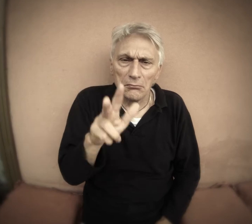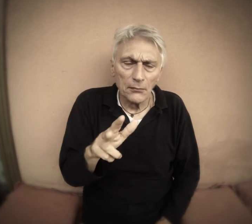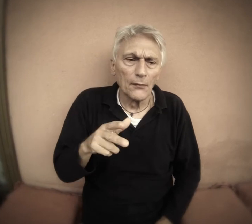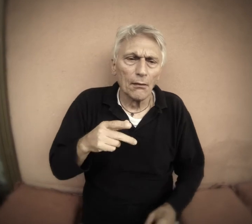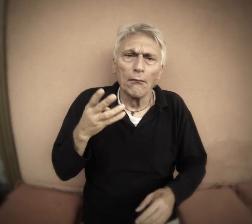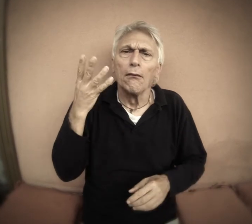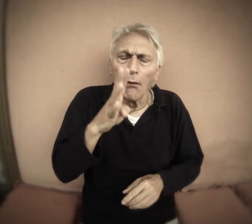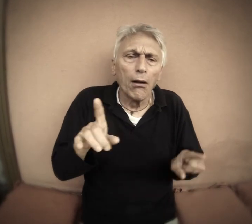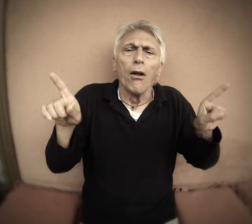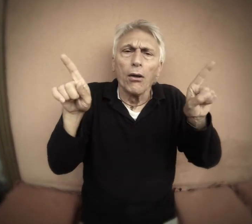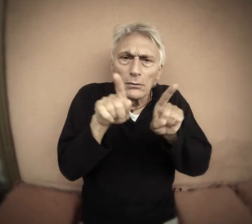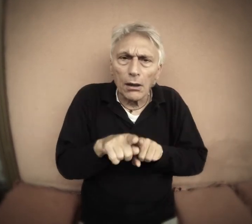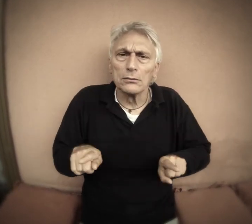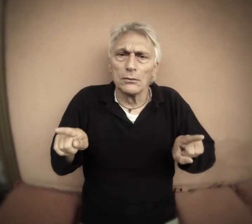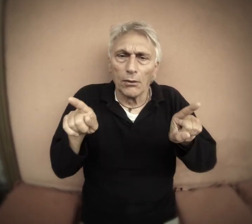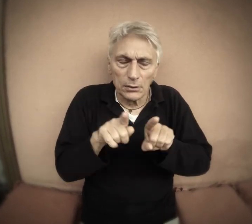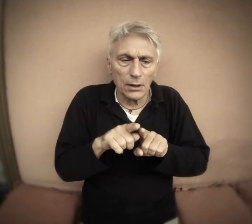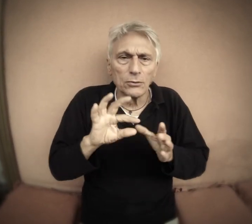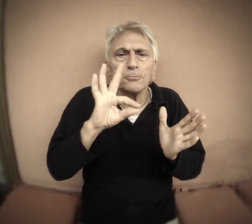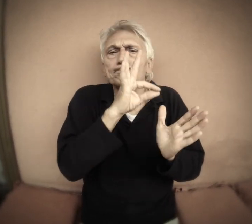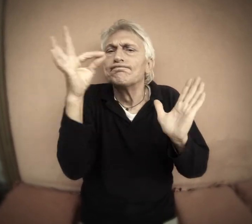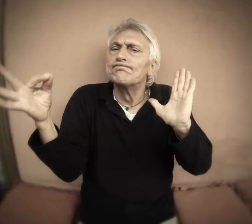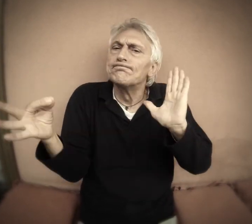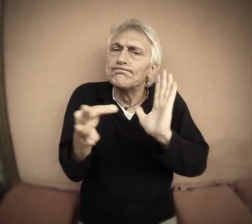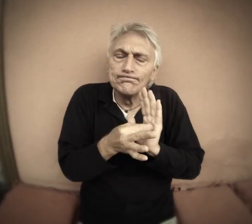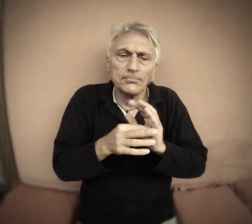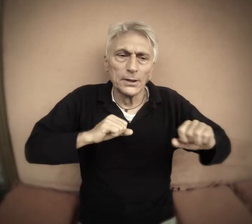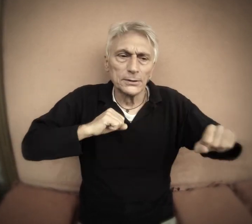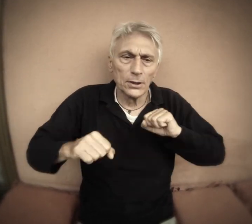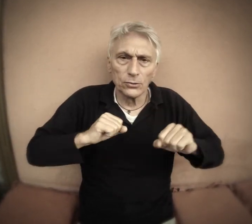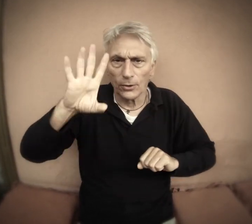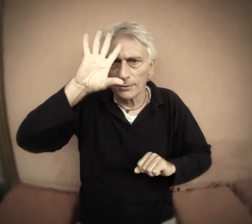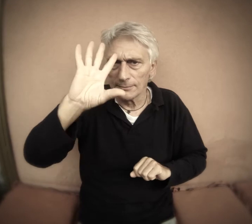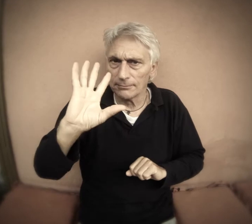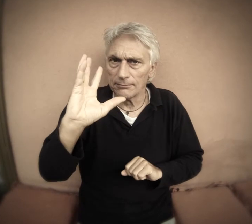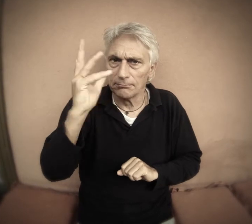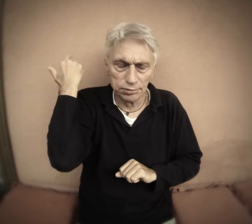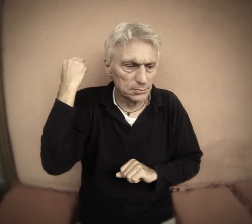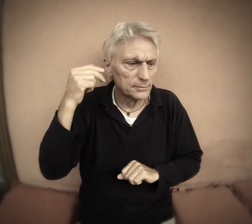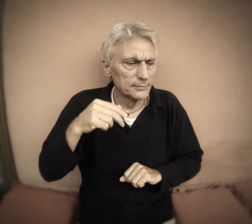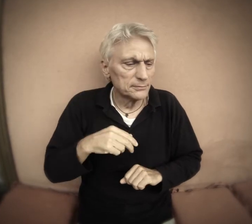the 3rd day, the 4th day, the same thing one day the director is a madness